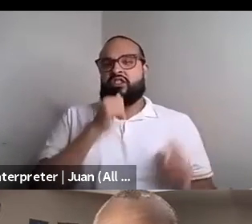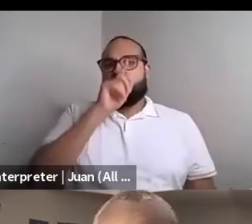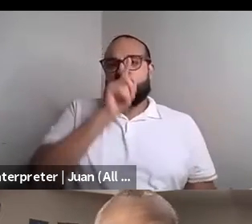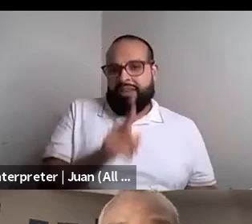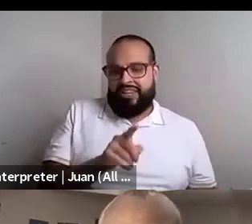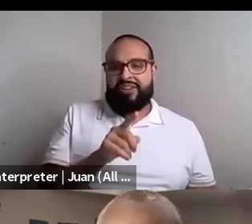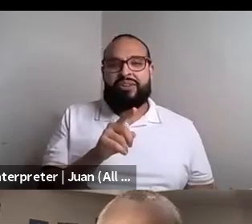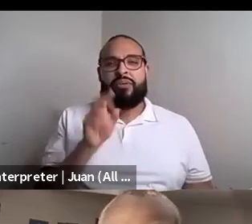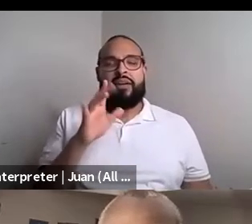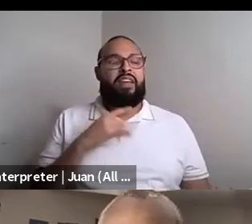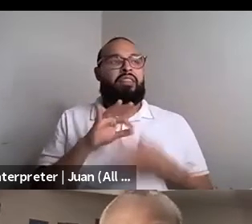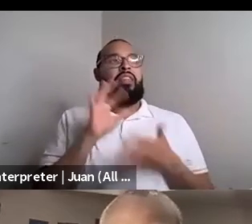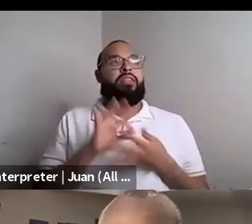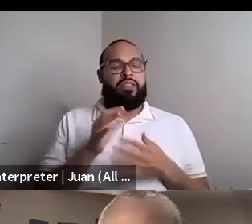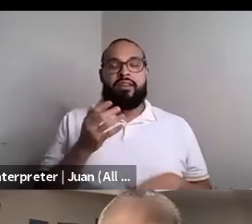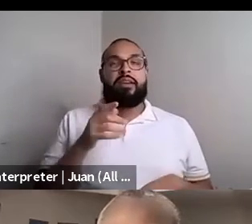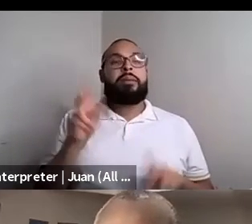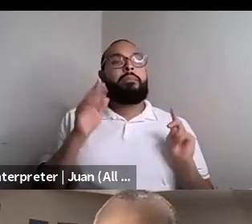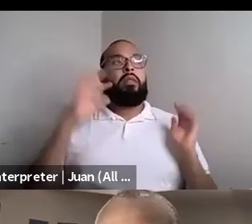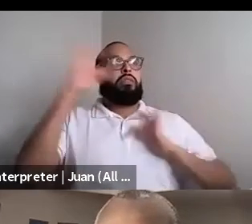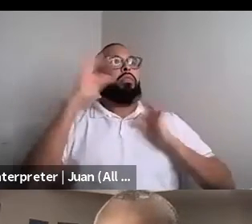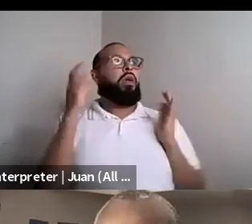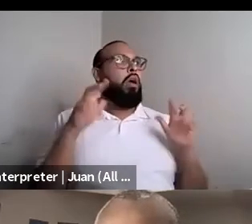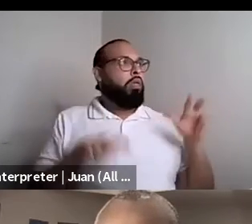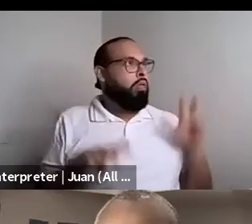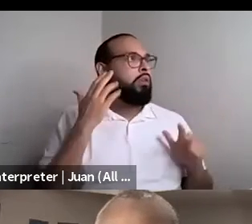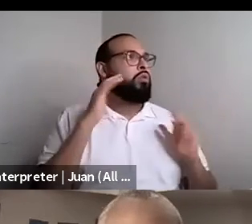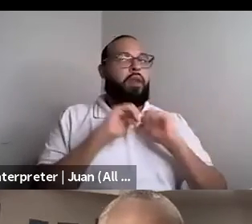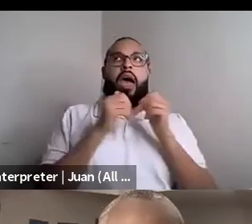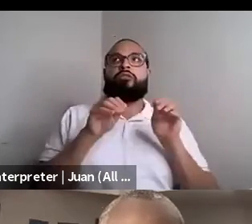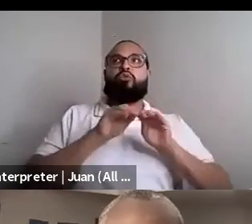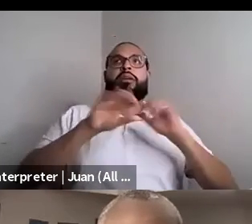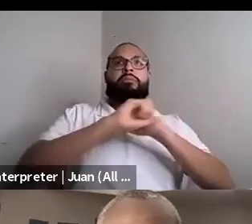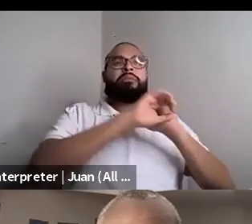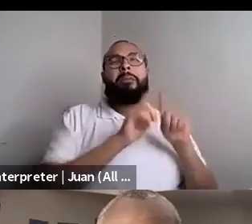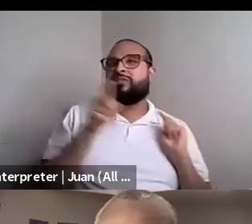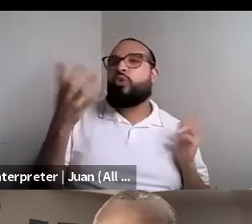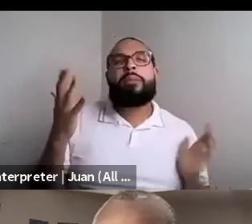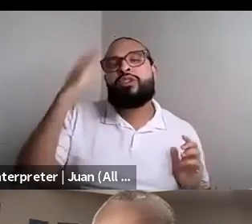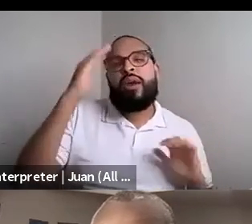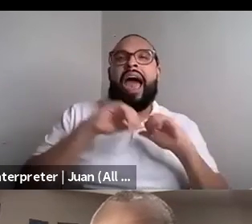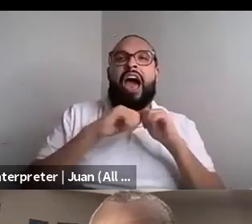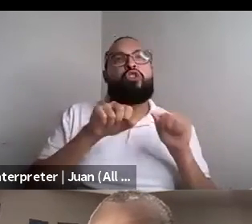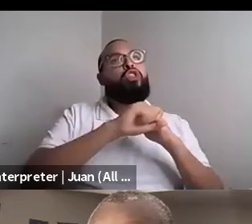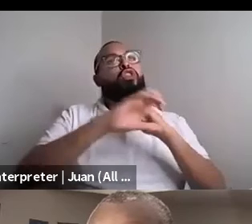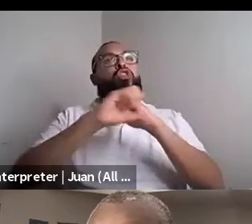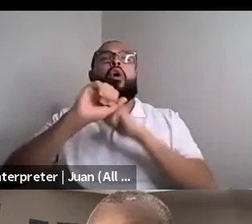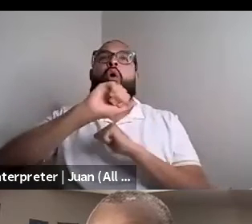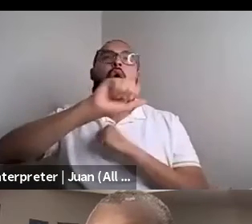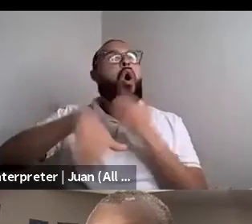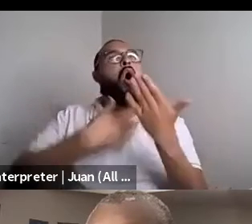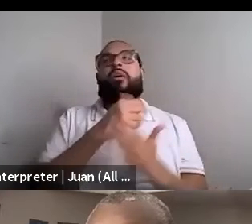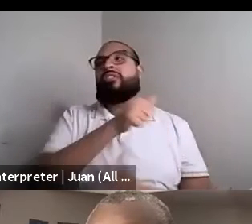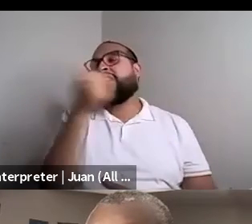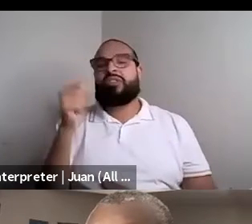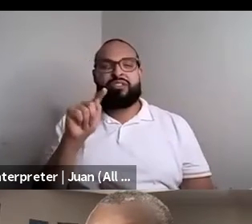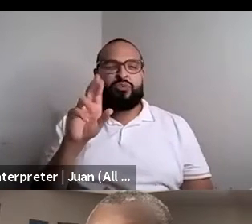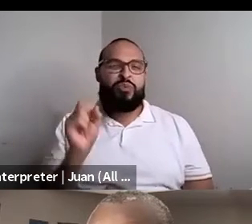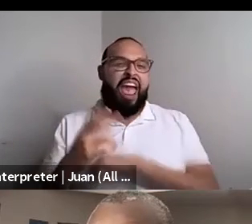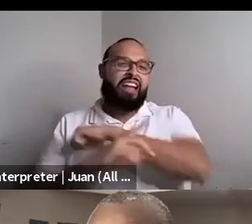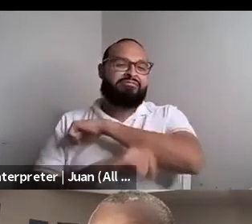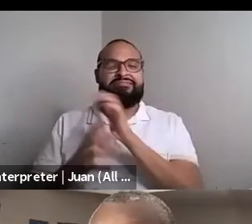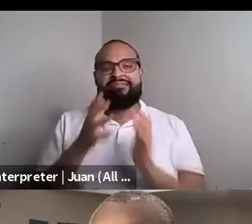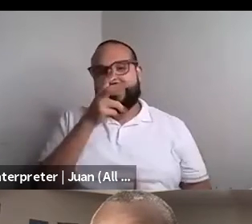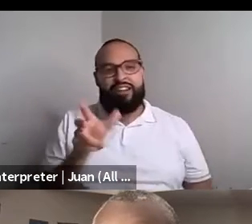Nahshon Anderson: I don't know how to market it don't know how to market it but you know how to market all the other trash. You know how to market all the other fields, you know how to market all the other races bullshit. You know, we live in this country and even